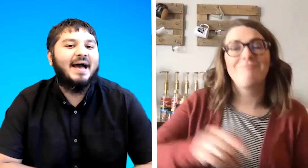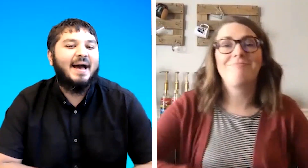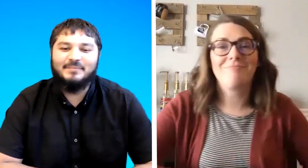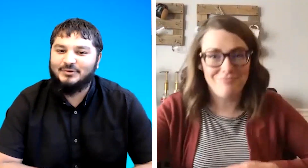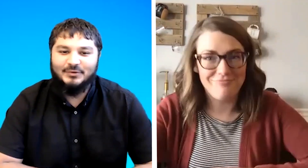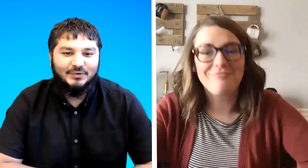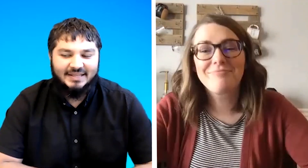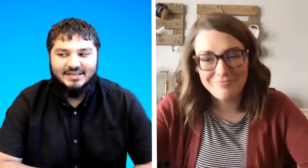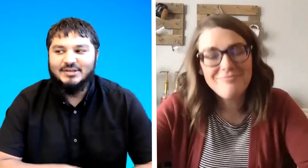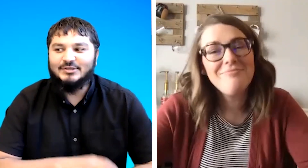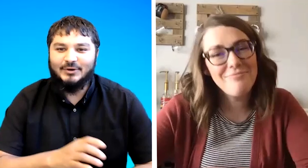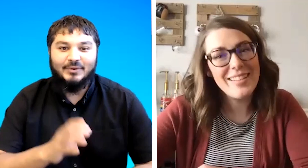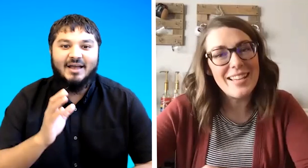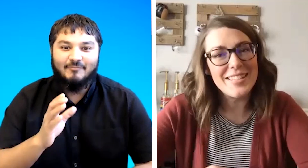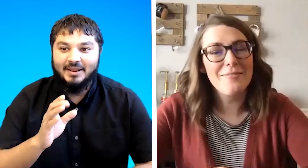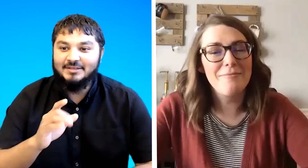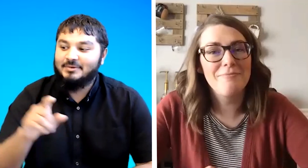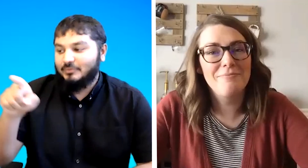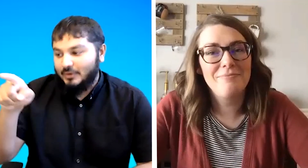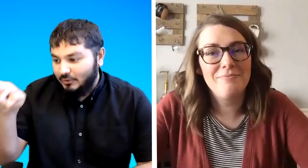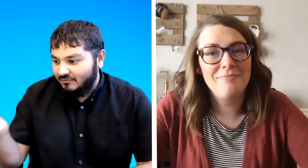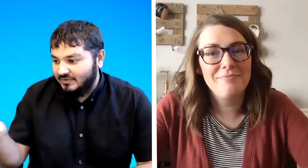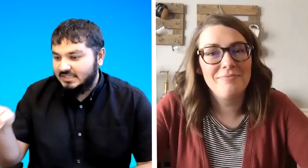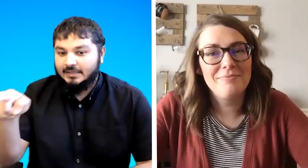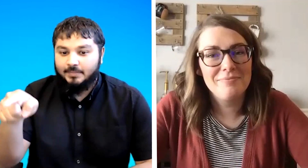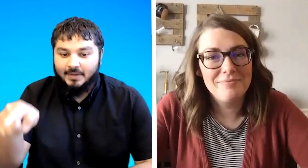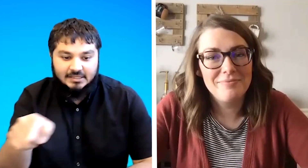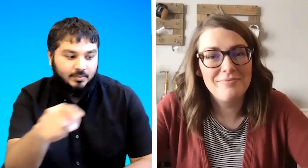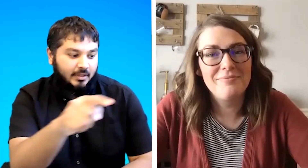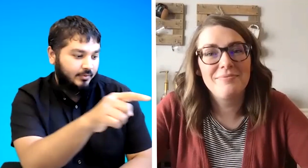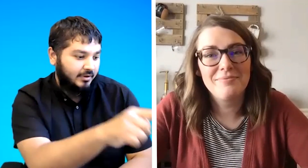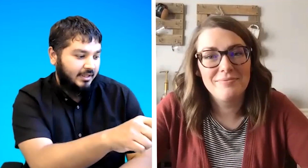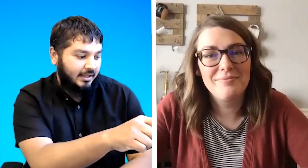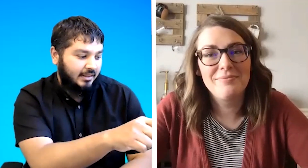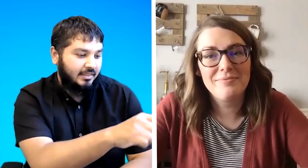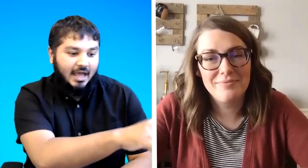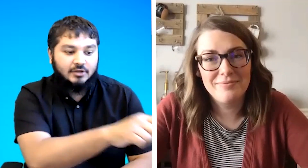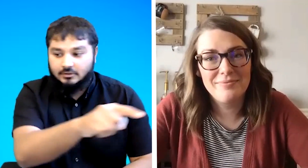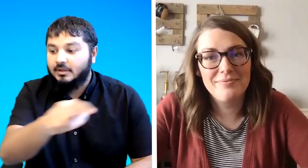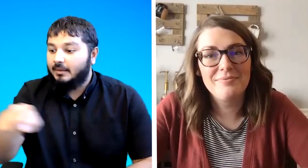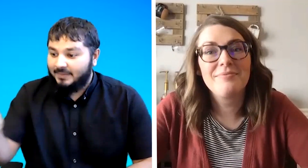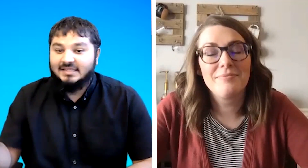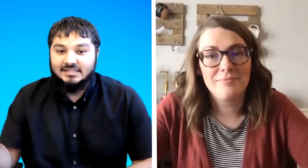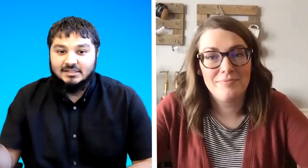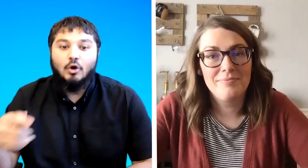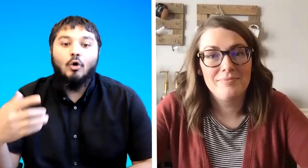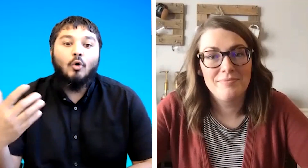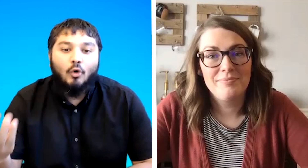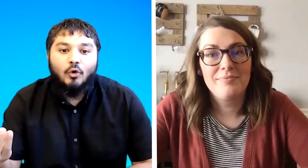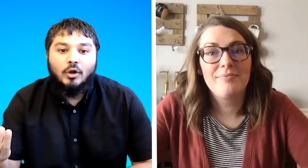absolutely so we have placement where you can physically place people in the actual places or